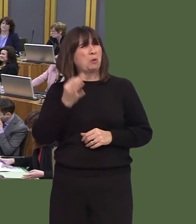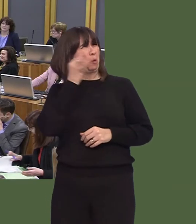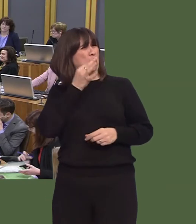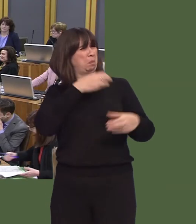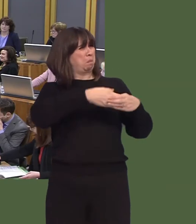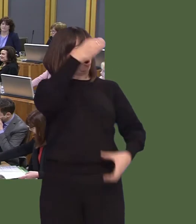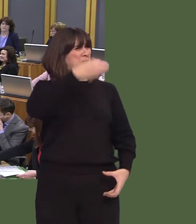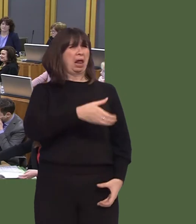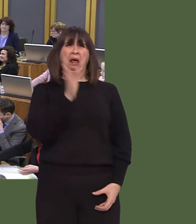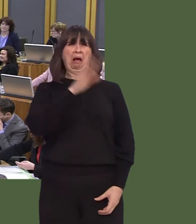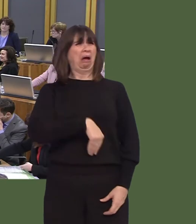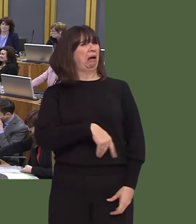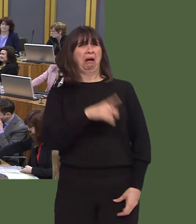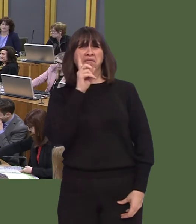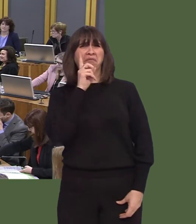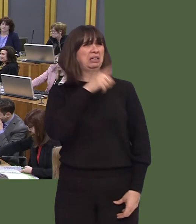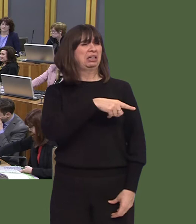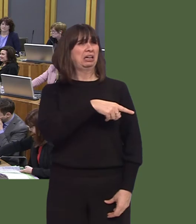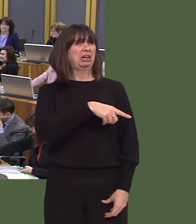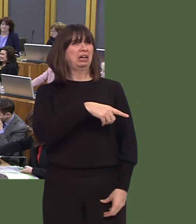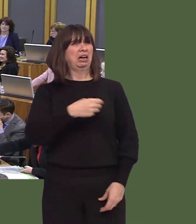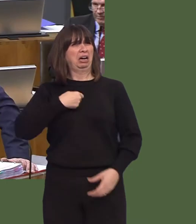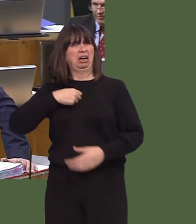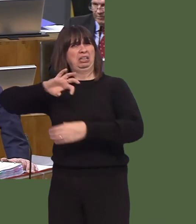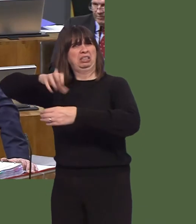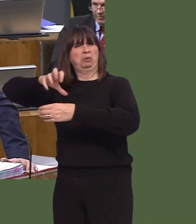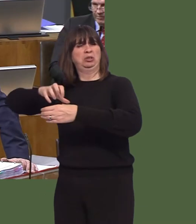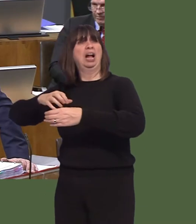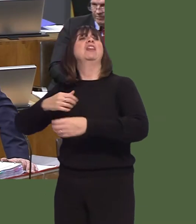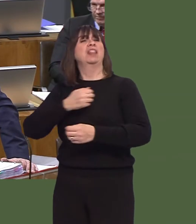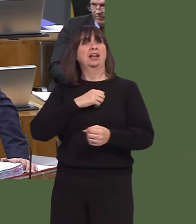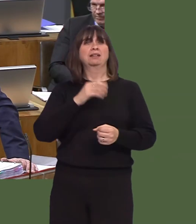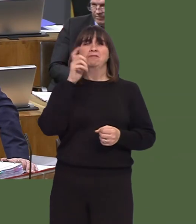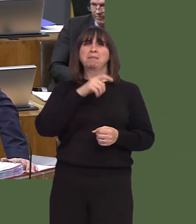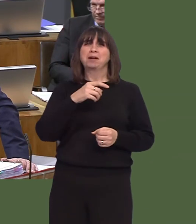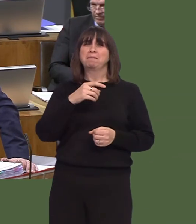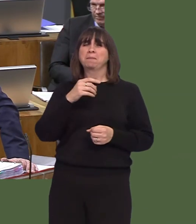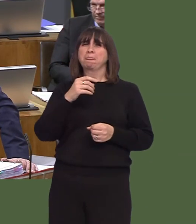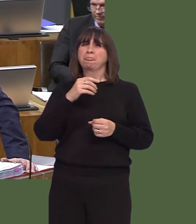have seemed very strange to so many of us, when it came out of the tap. It wasn't until I lived in London in the late 1980s that I realised why people in London